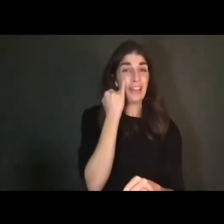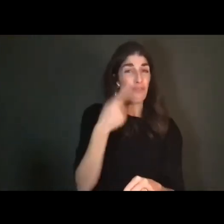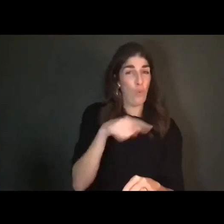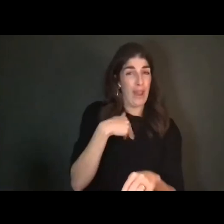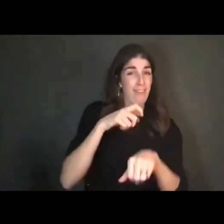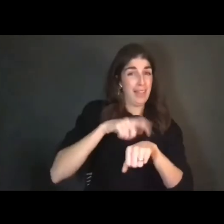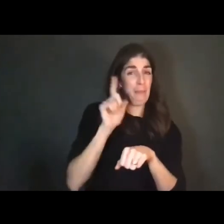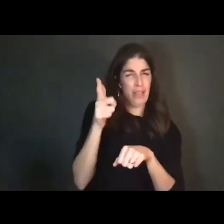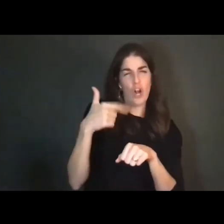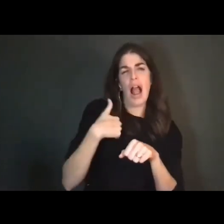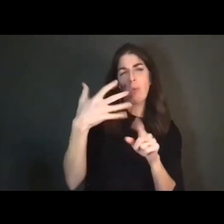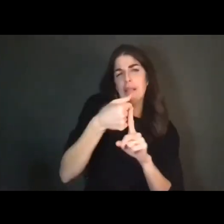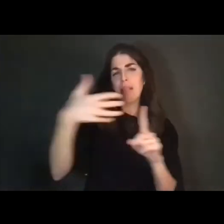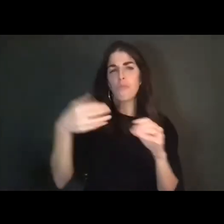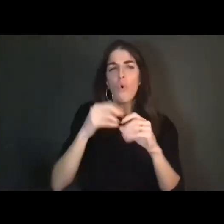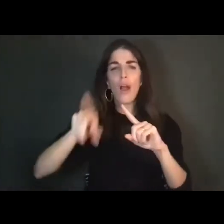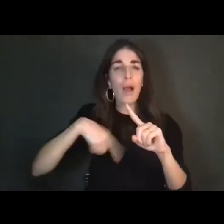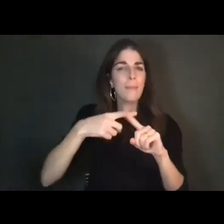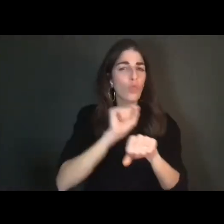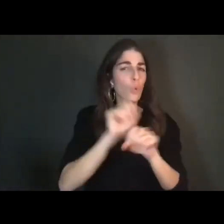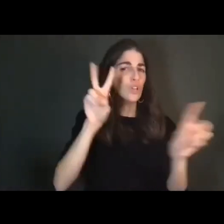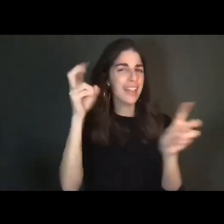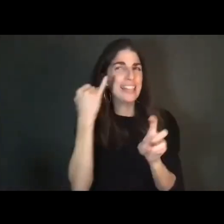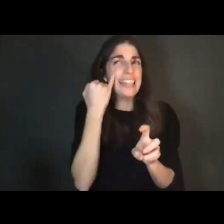of the work's title that I'll be glad to share with you if you're interested, but right now,